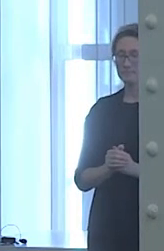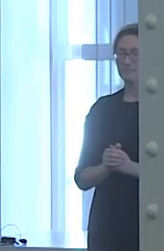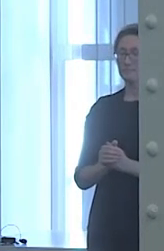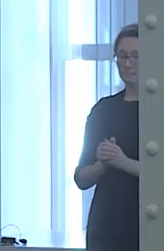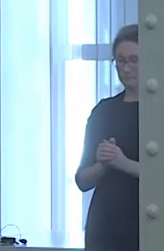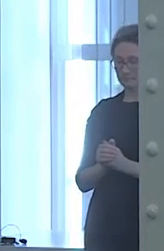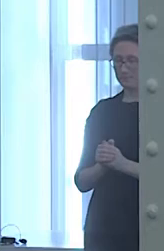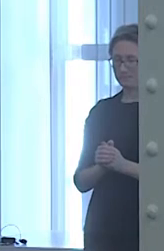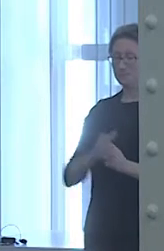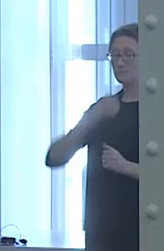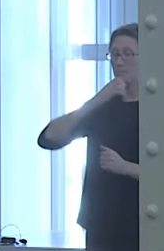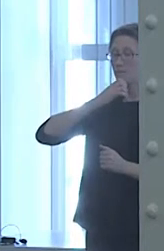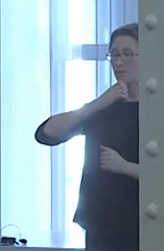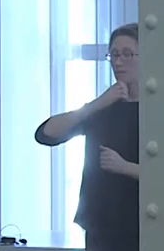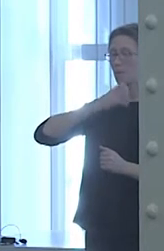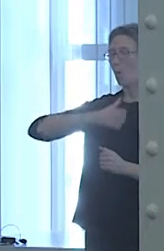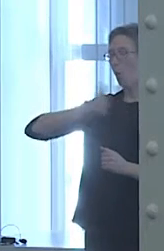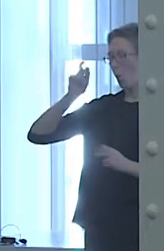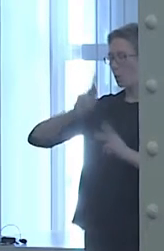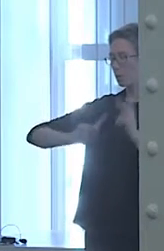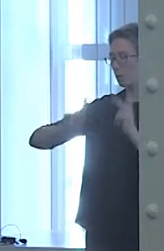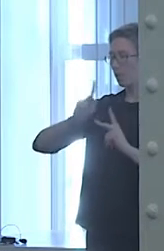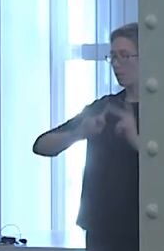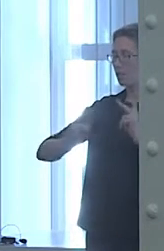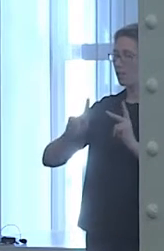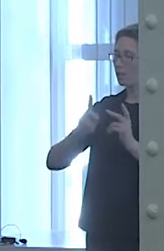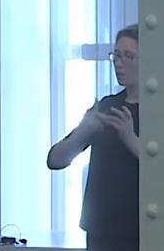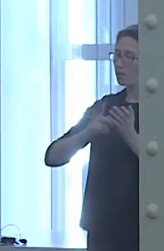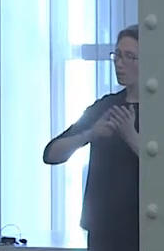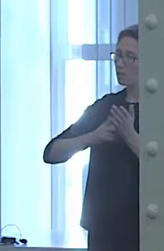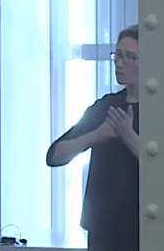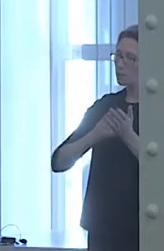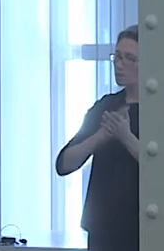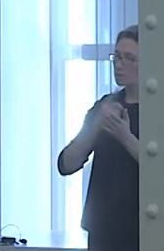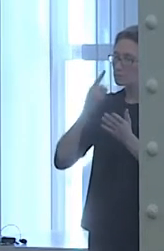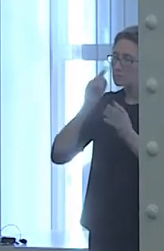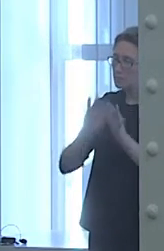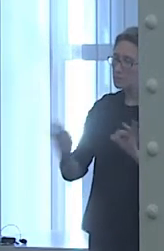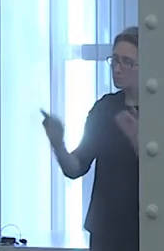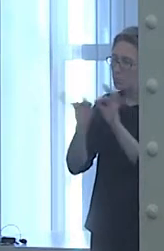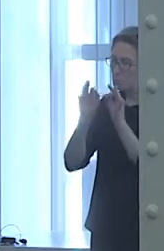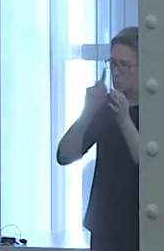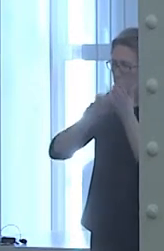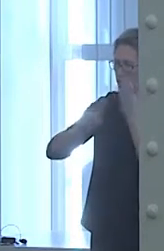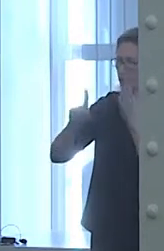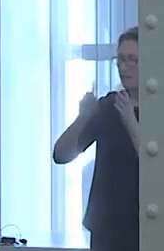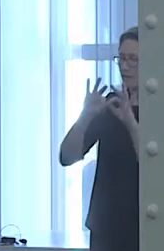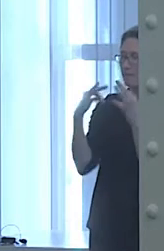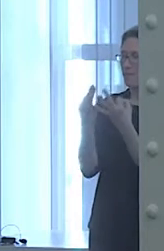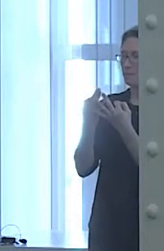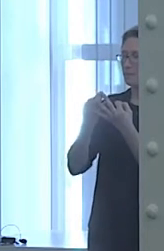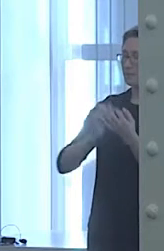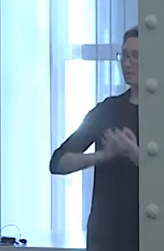that it's important to protect the family's pride and honor. Needing help can be seen as shameful.